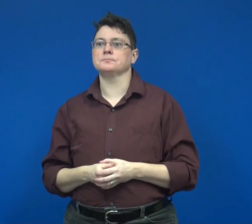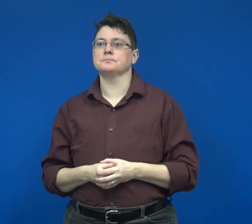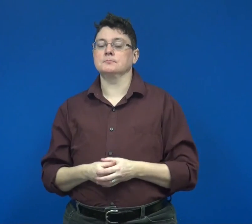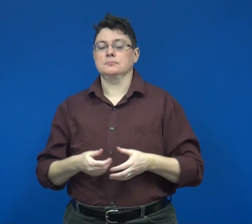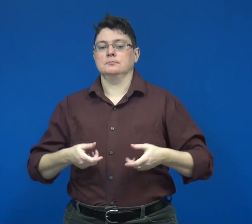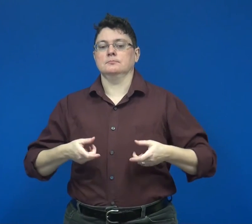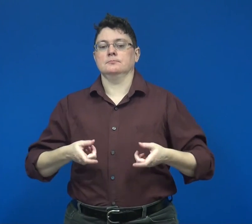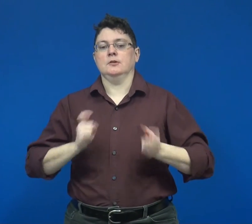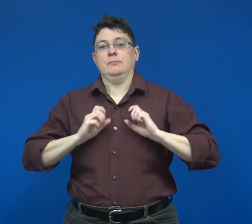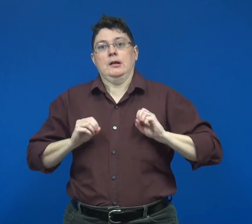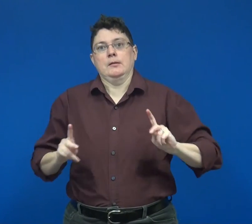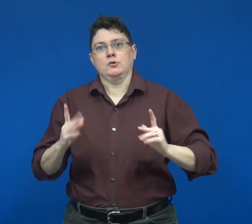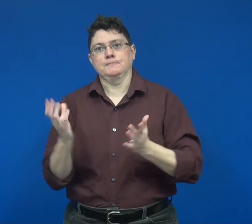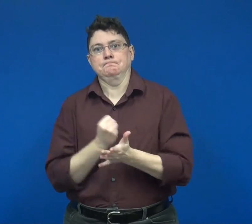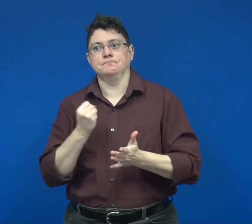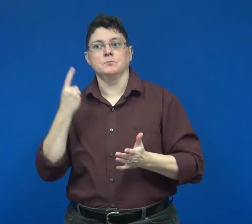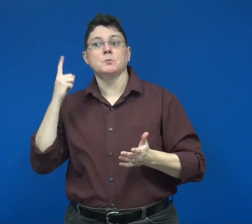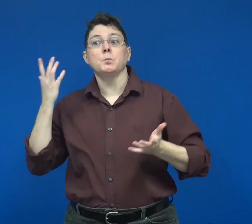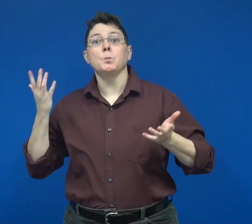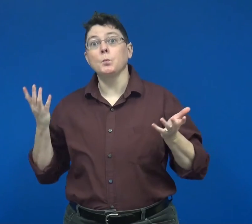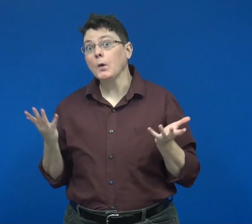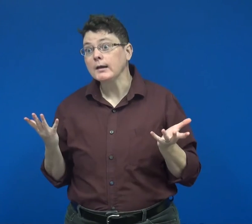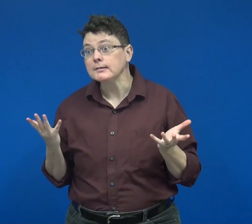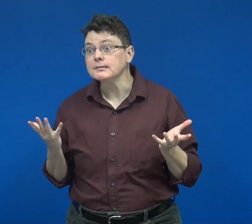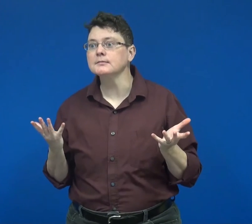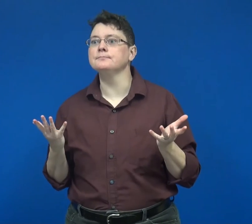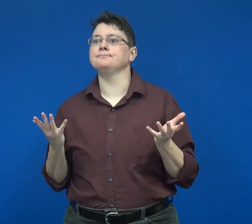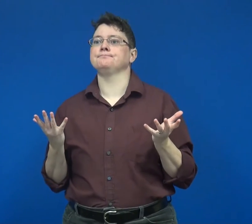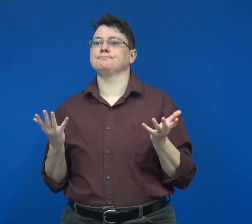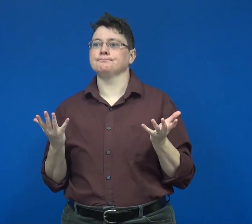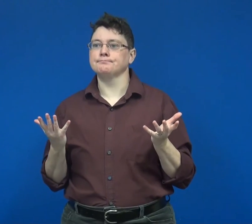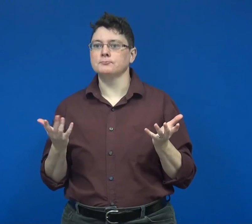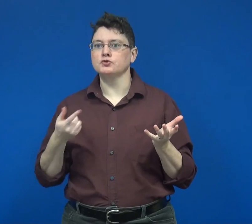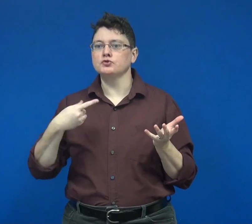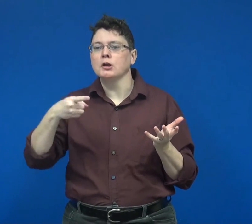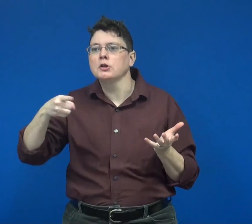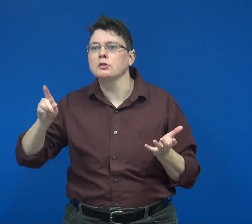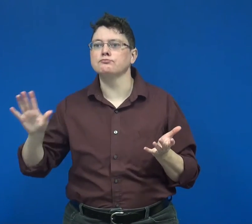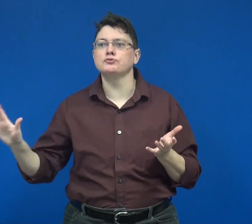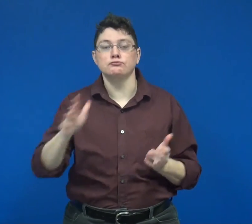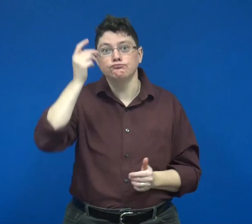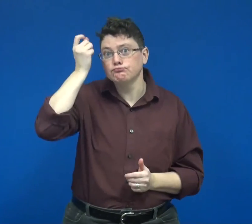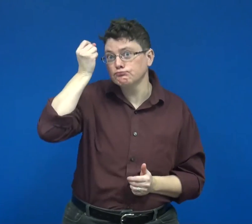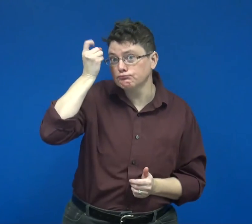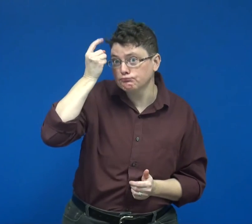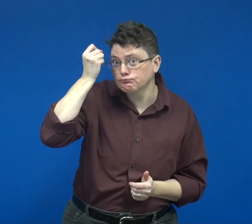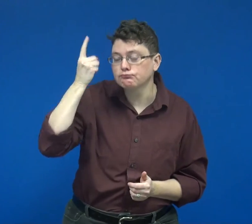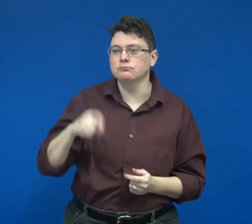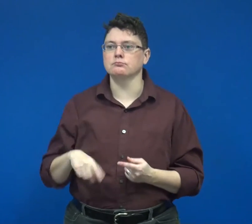which provided me the opportunity to check students understanding of the content.